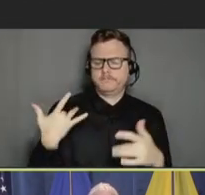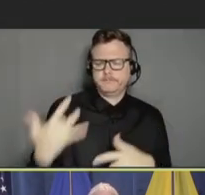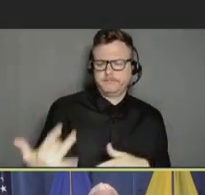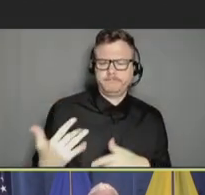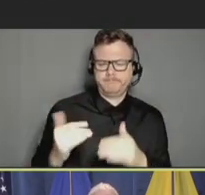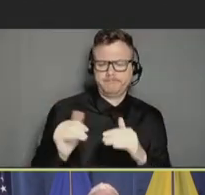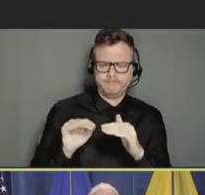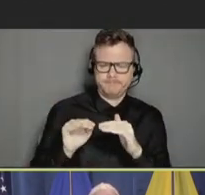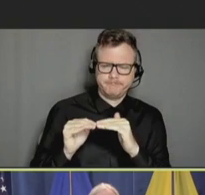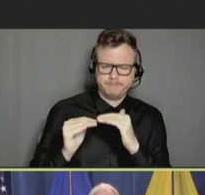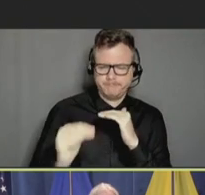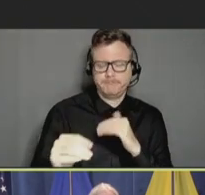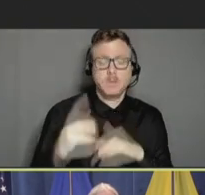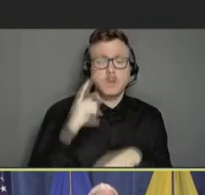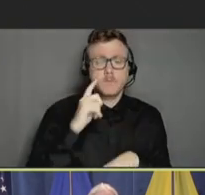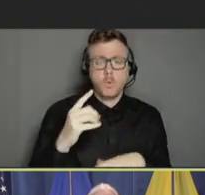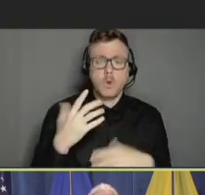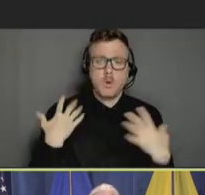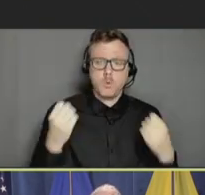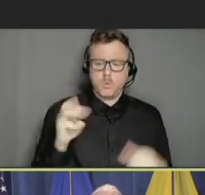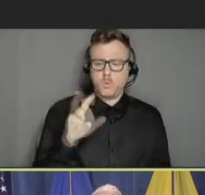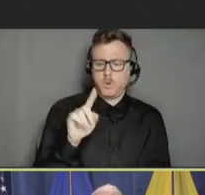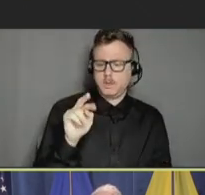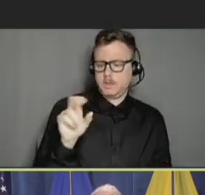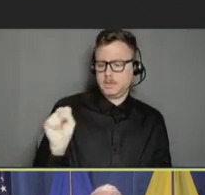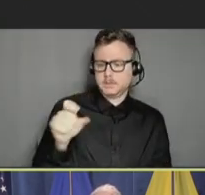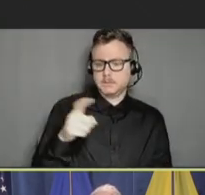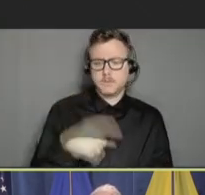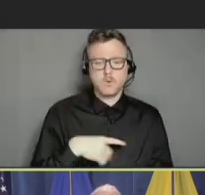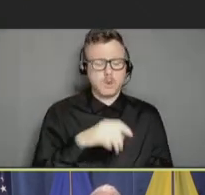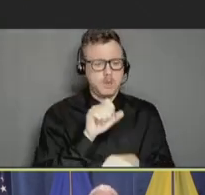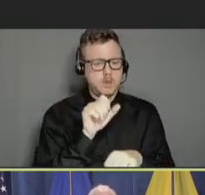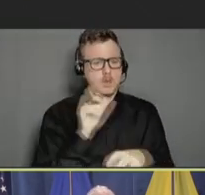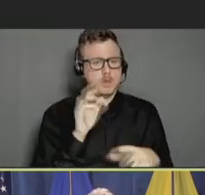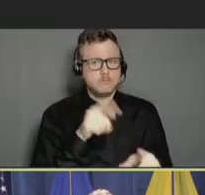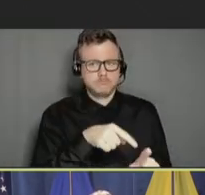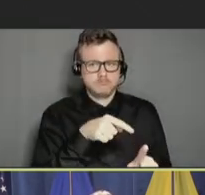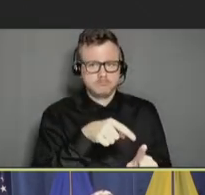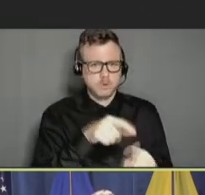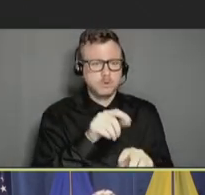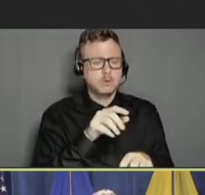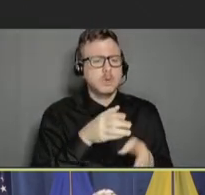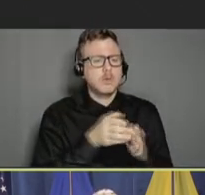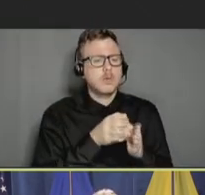and the clinician care for our healthcare workforce and our public health workforce.